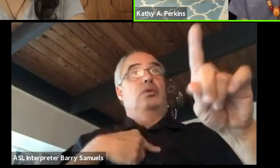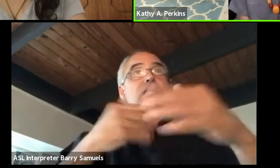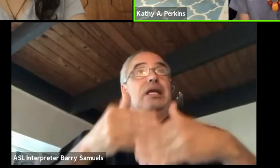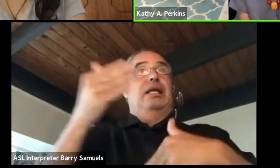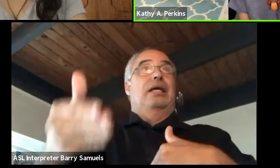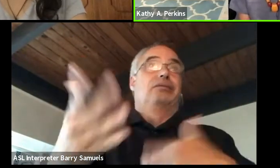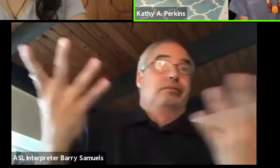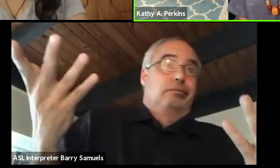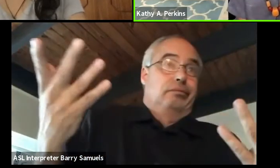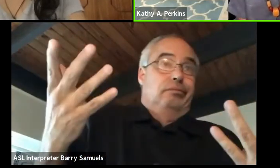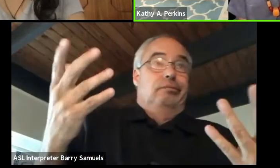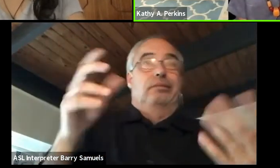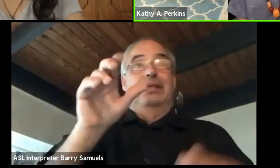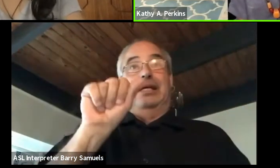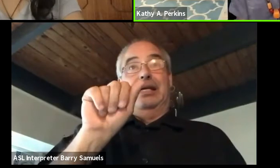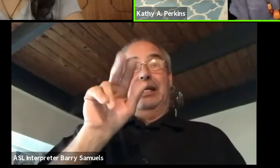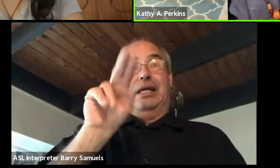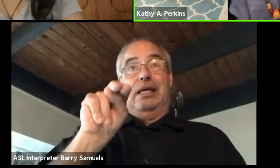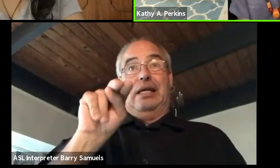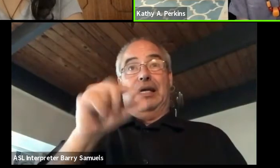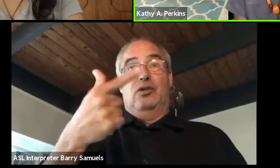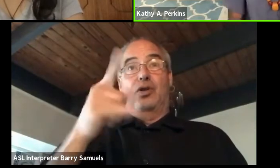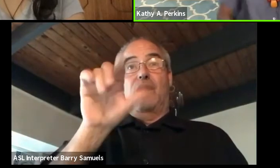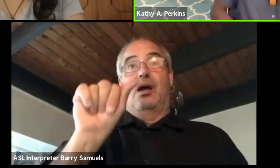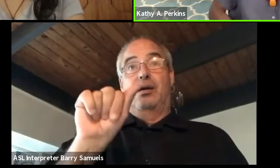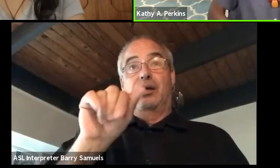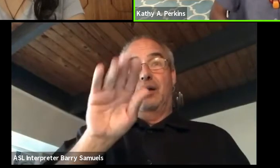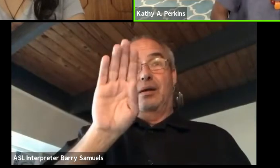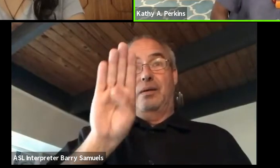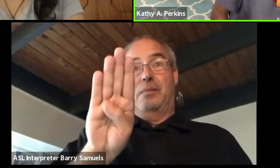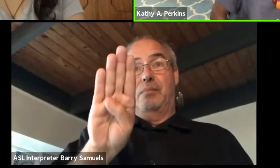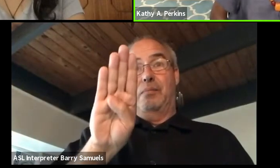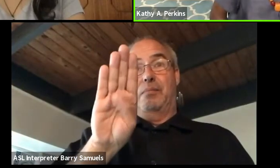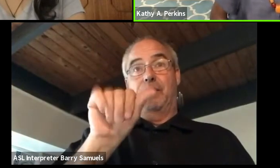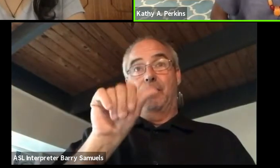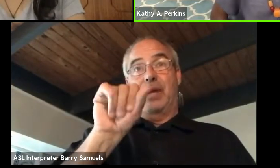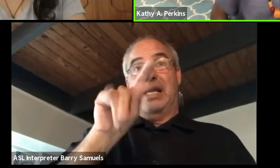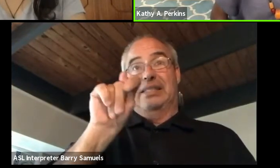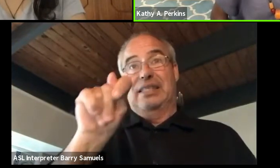Angela Bassett or whatever, Phylicia Rashad. And I don't think, thank God,